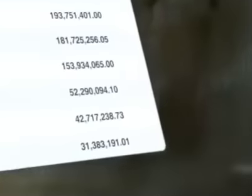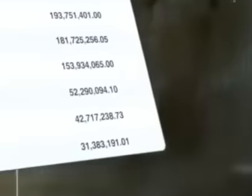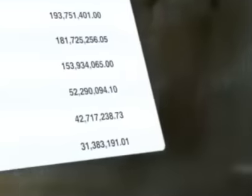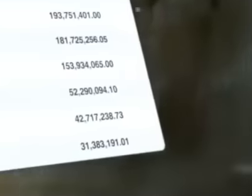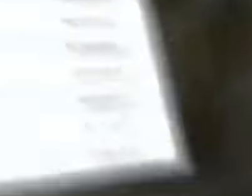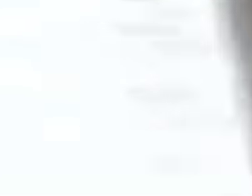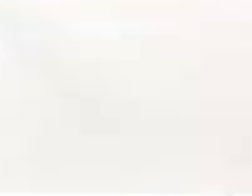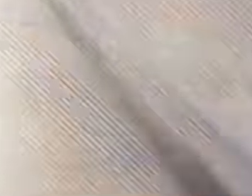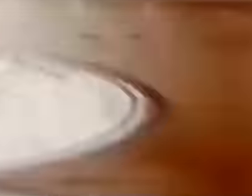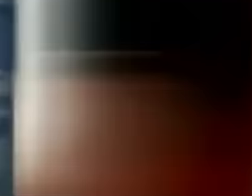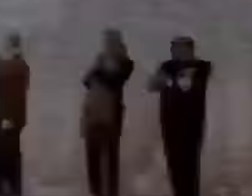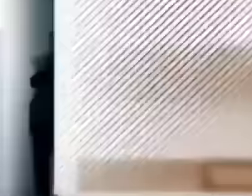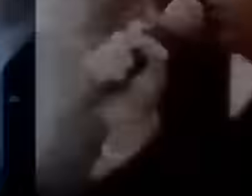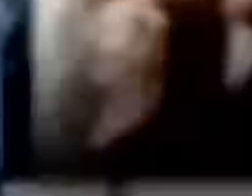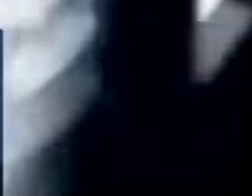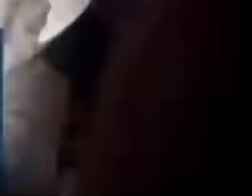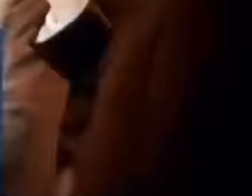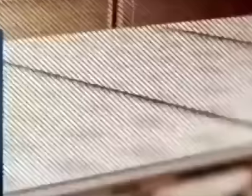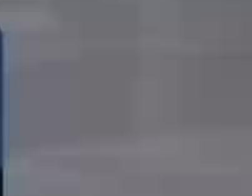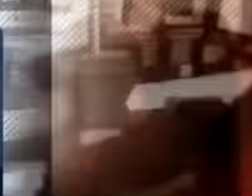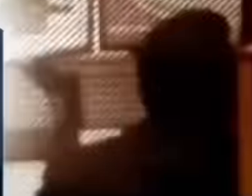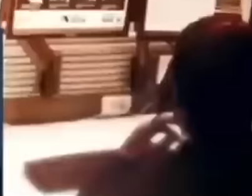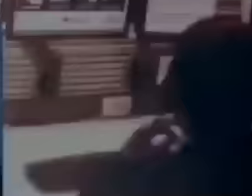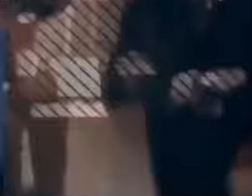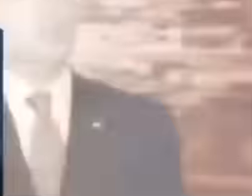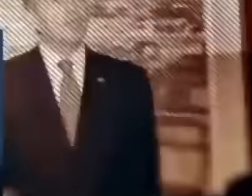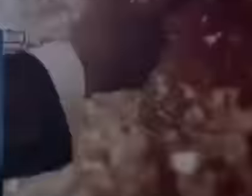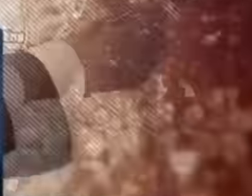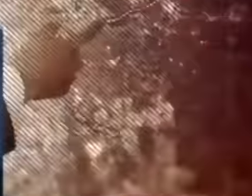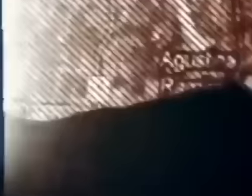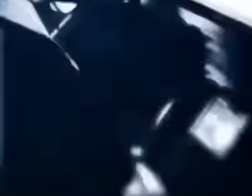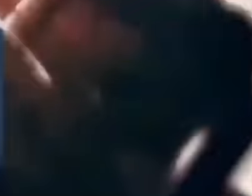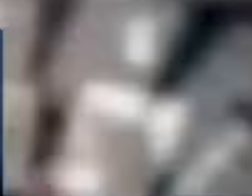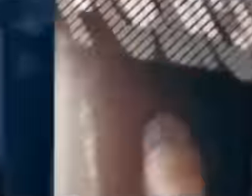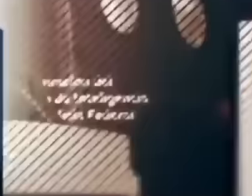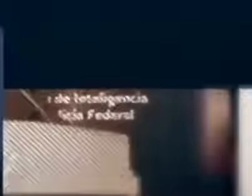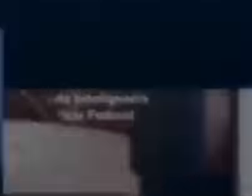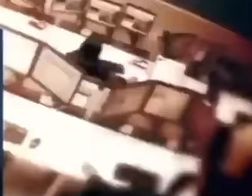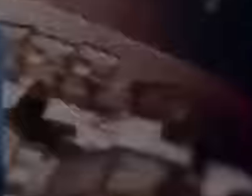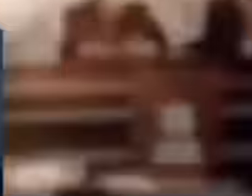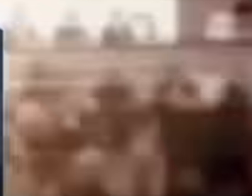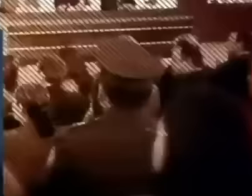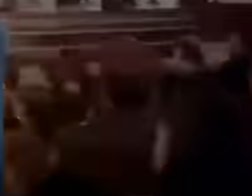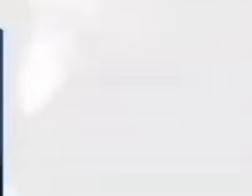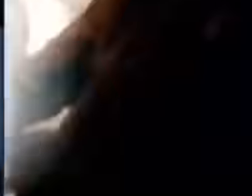Public Security itself, the bunker is a mixture of García Luna's Hitler-style paranoia and his